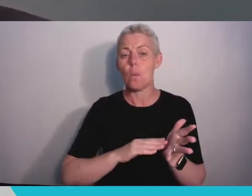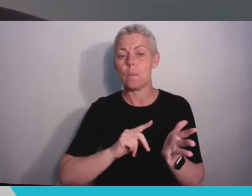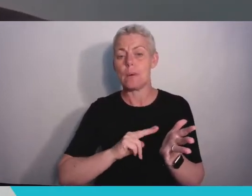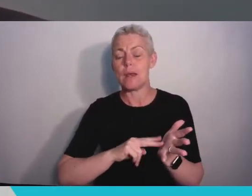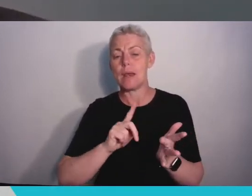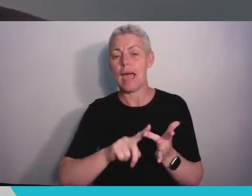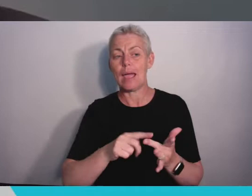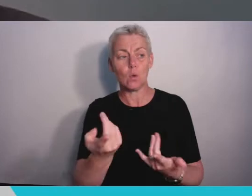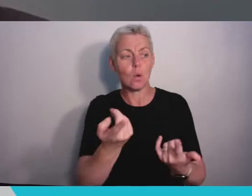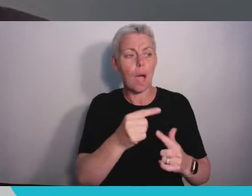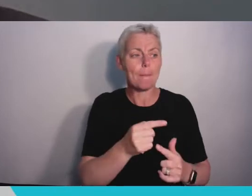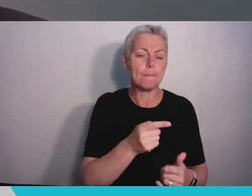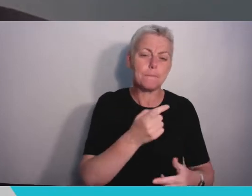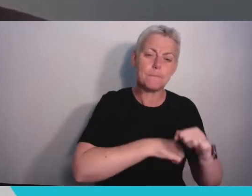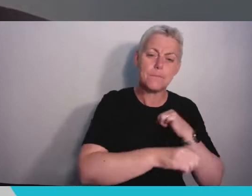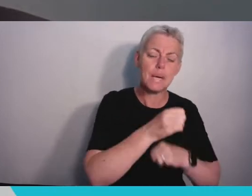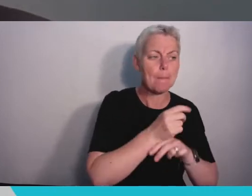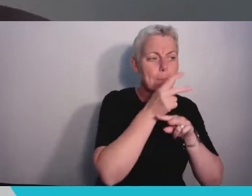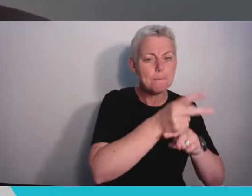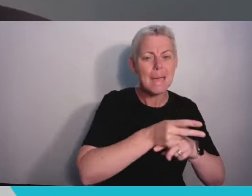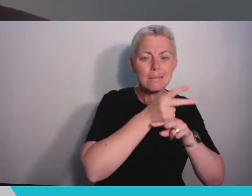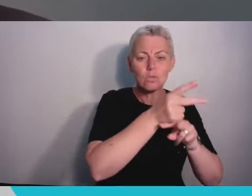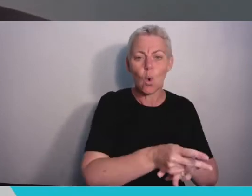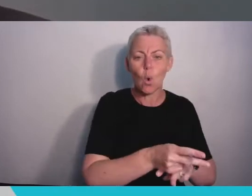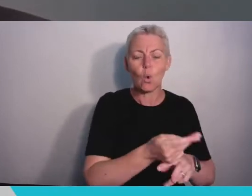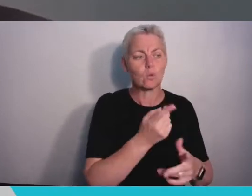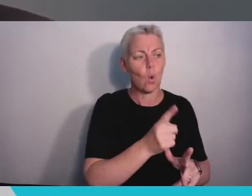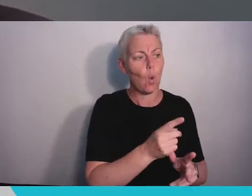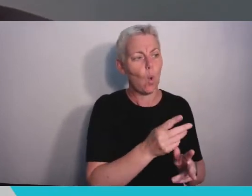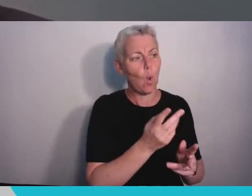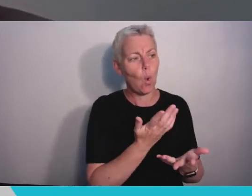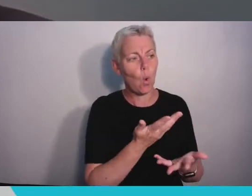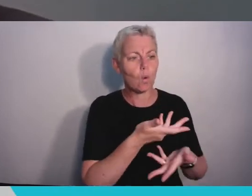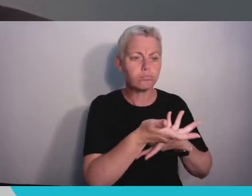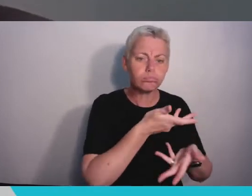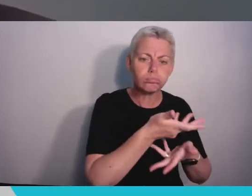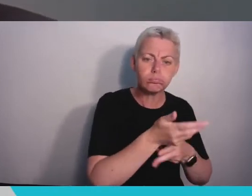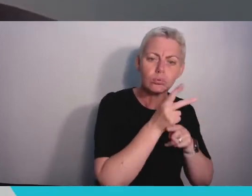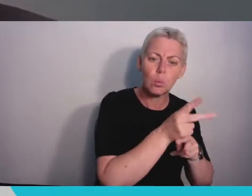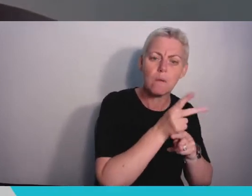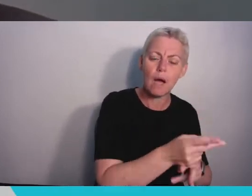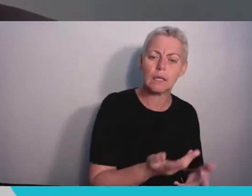you've probably availed of some of their expertise already. We've others who help us arrange